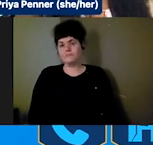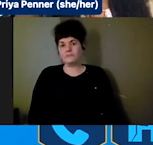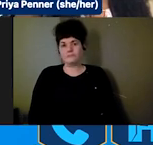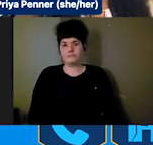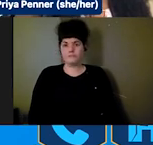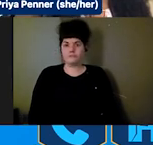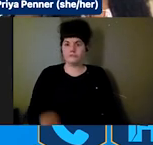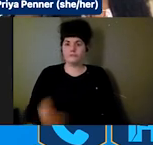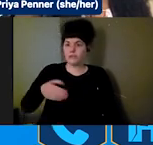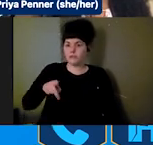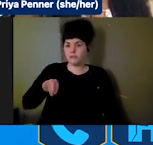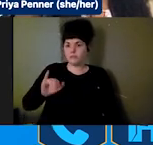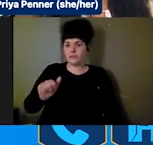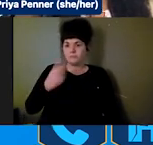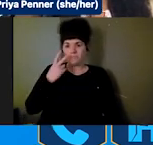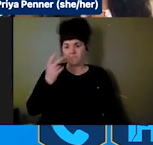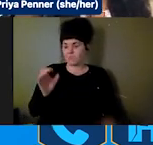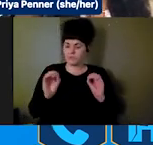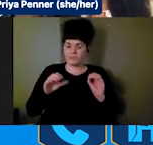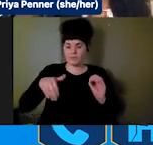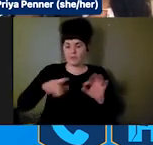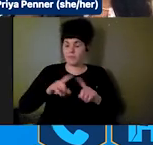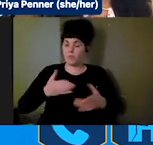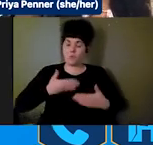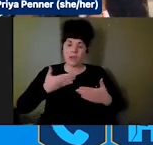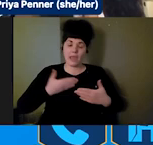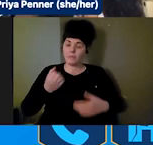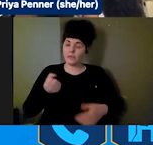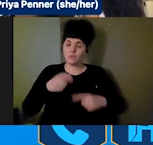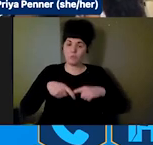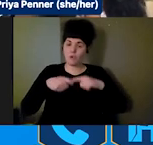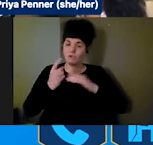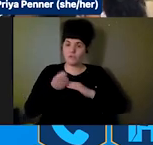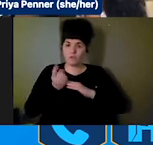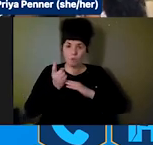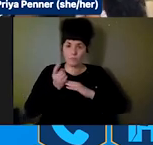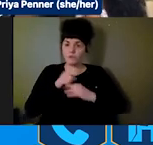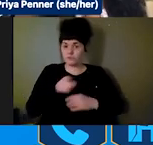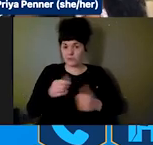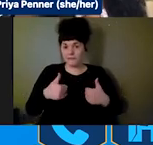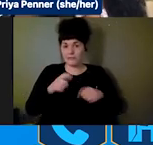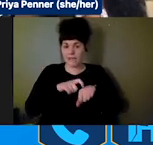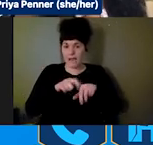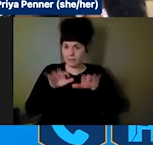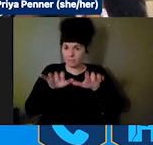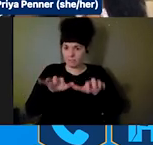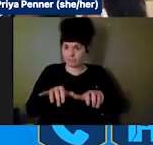Priya: This is Priya. I don't see anything yet but are ready to pause to give folks time.